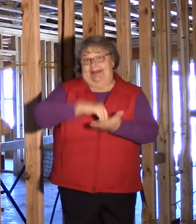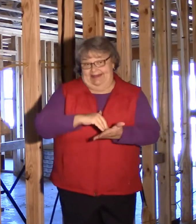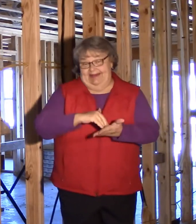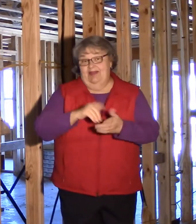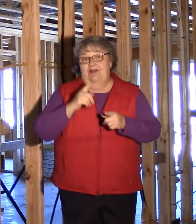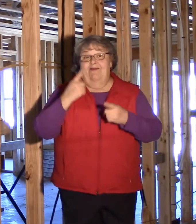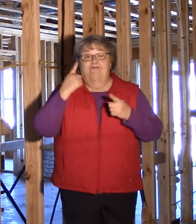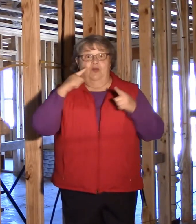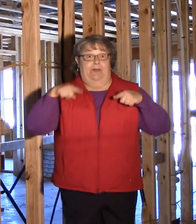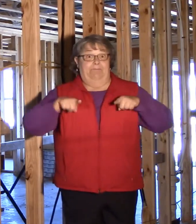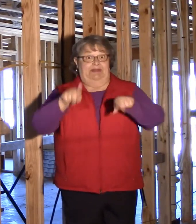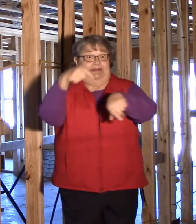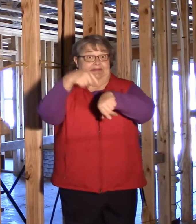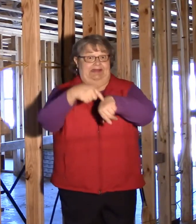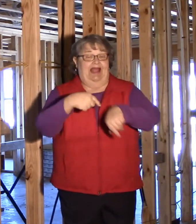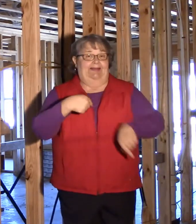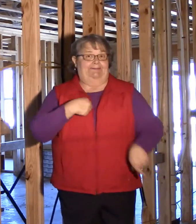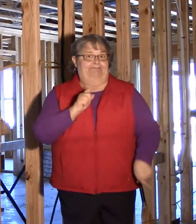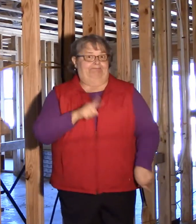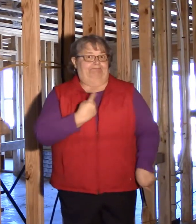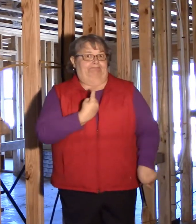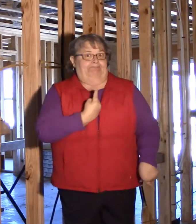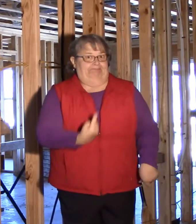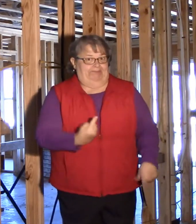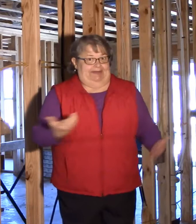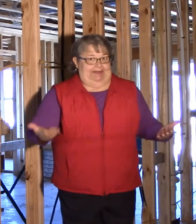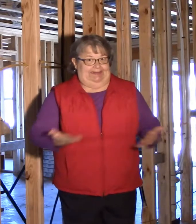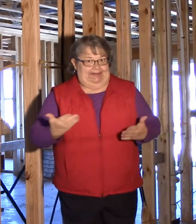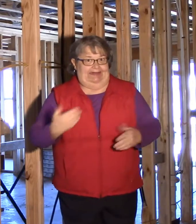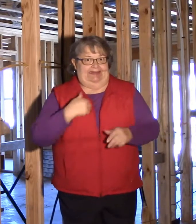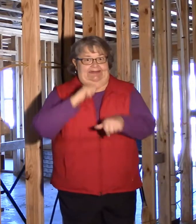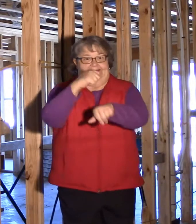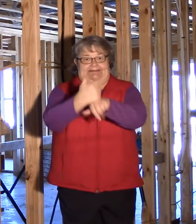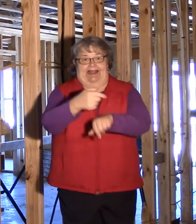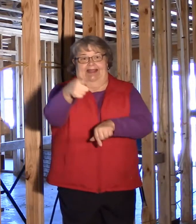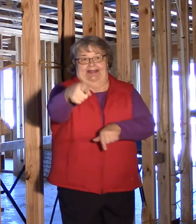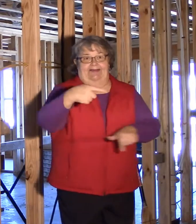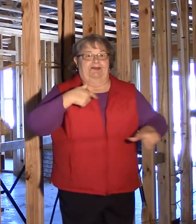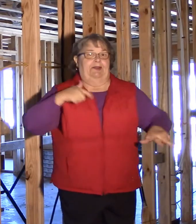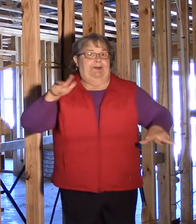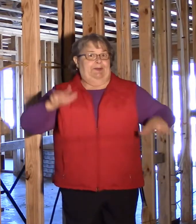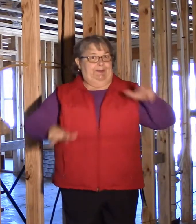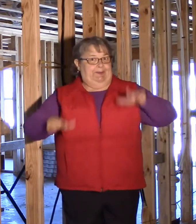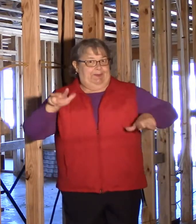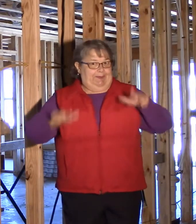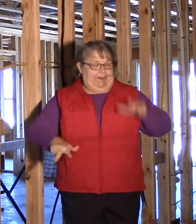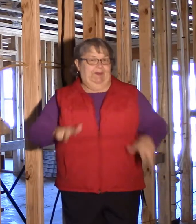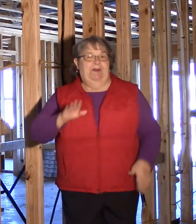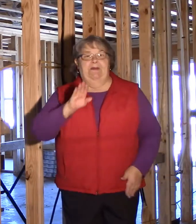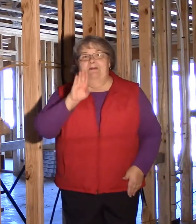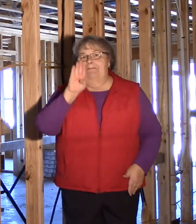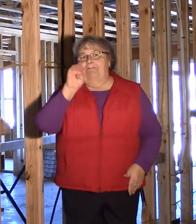In the meantime, I am by myself. I'm a bit awkward in setting the camera/tripod.